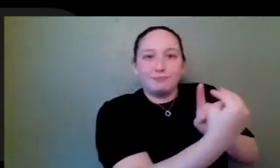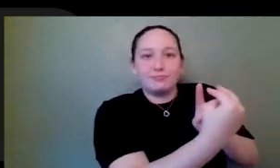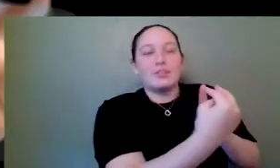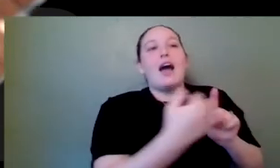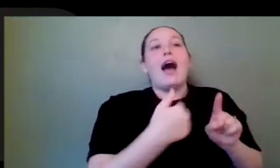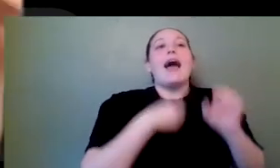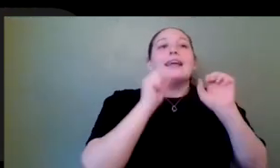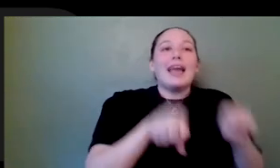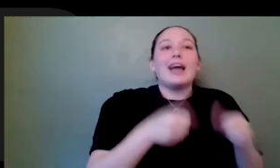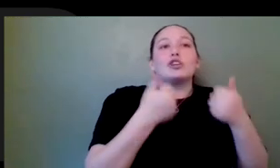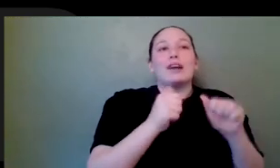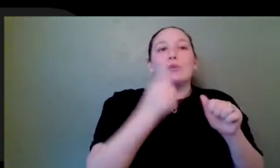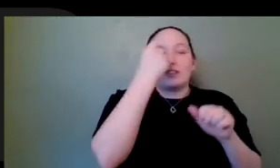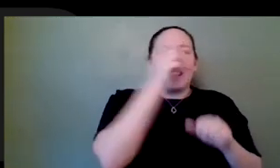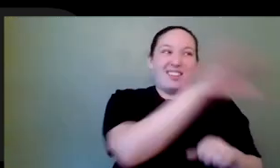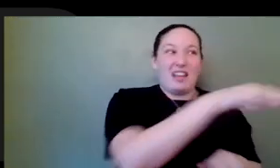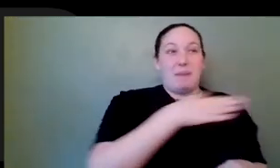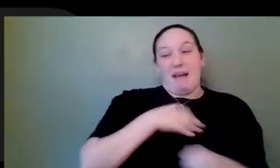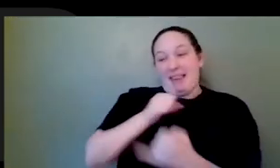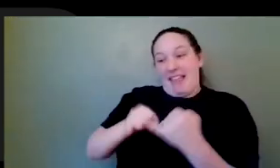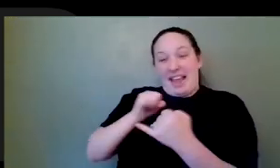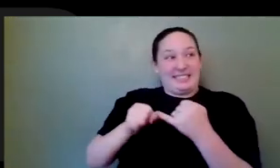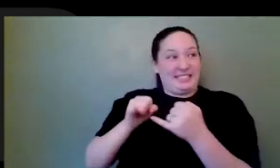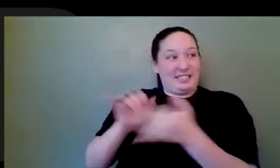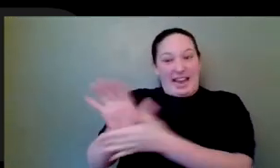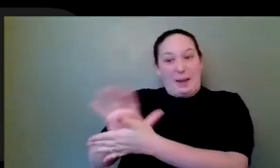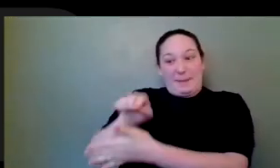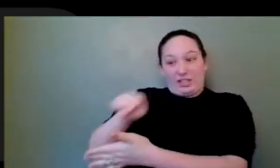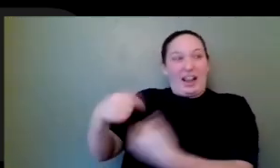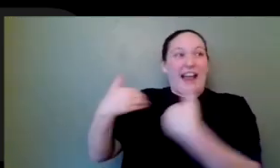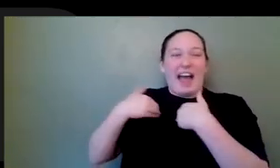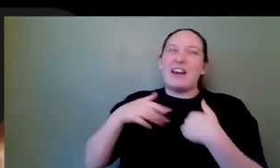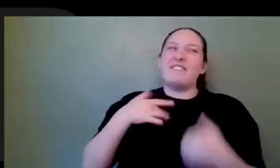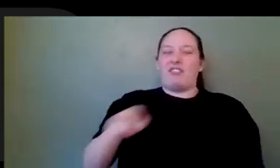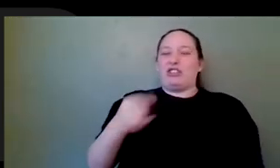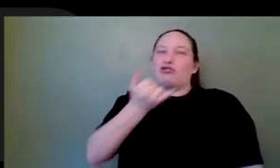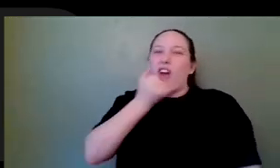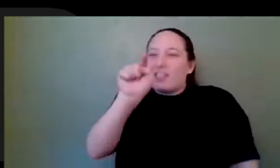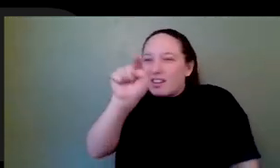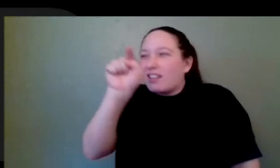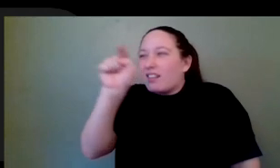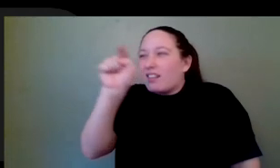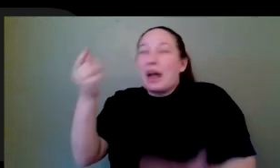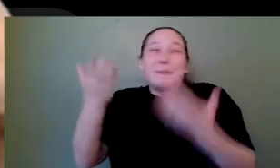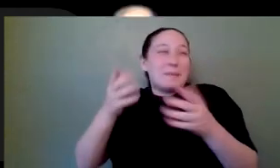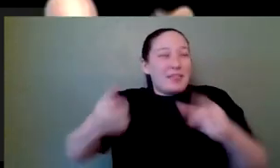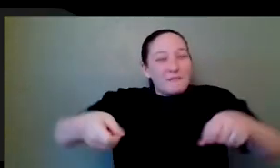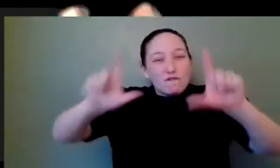like in this last animation that we got here, the things that I feel like we're wrong, maybe the frames which are wrong here, or maybe it just I